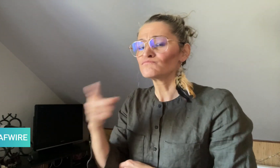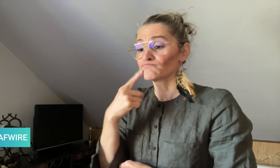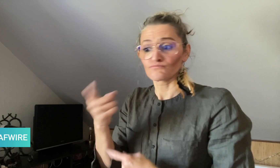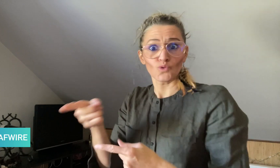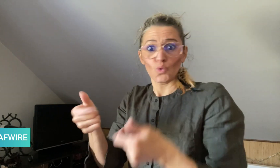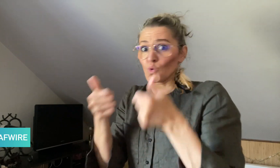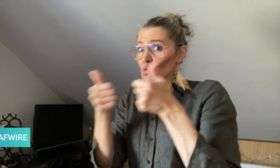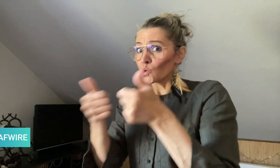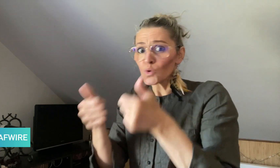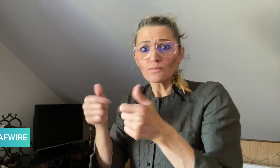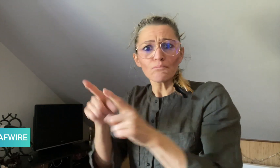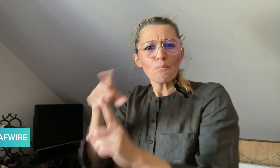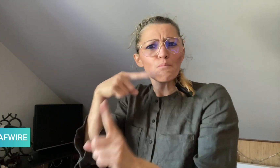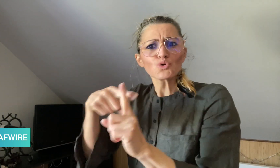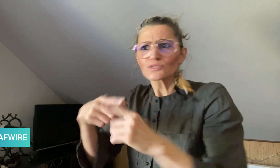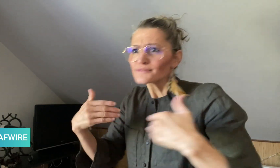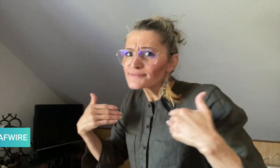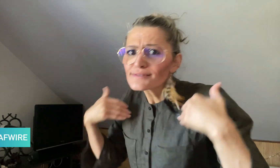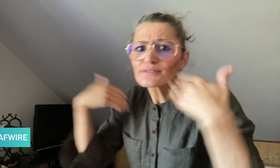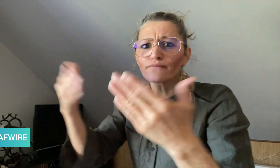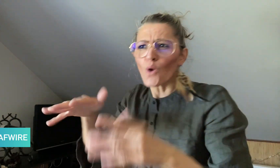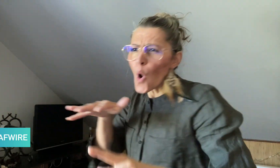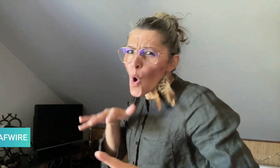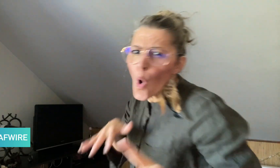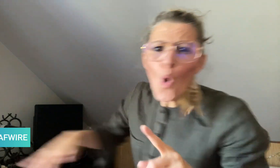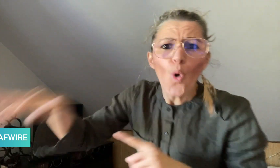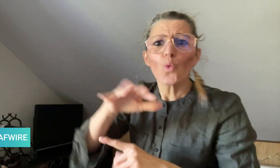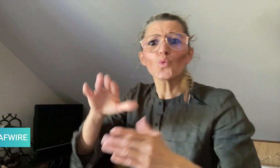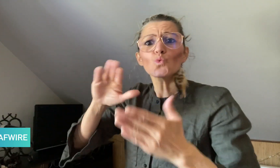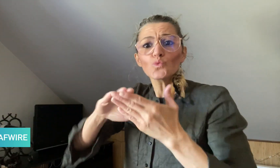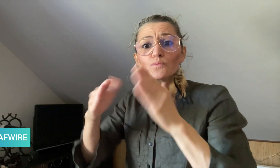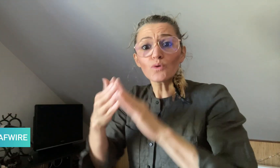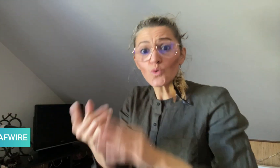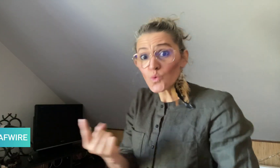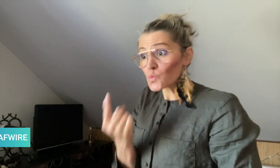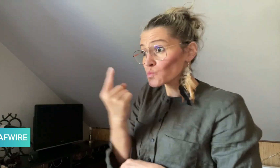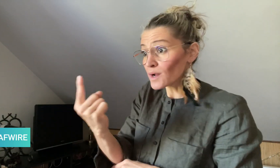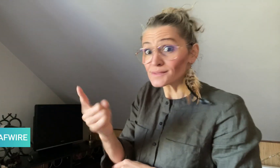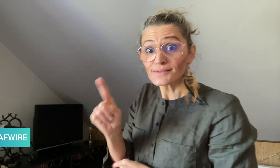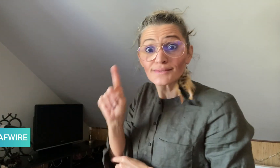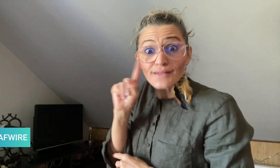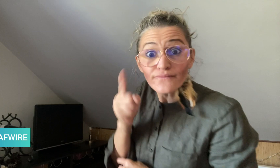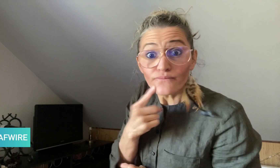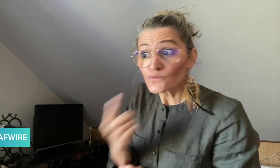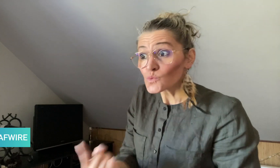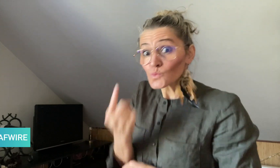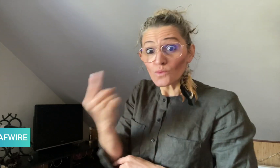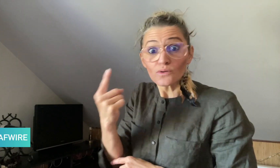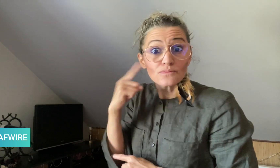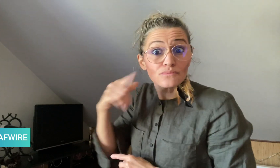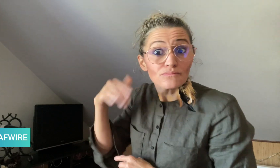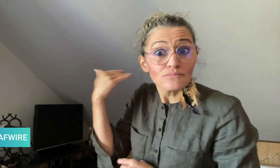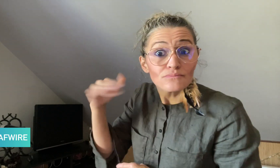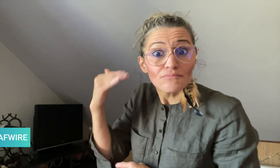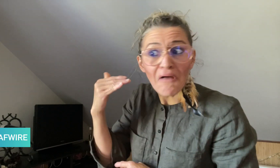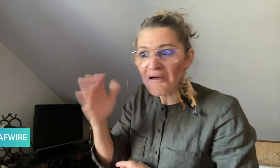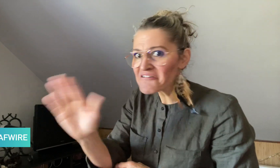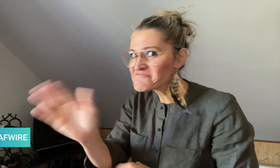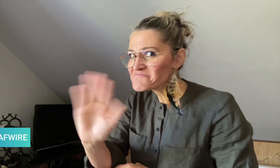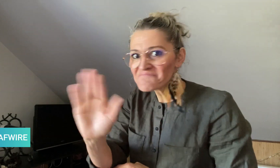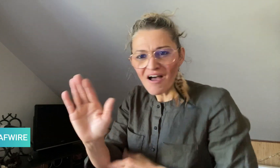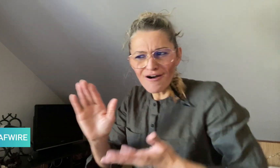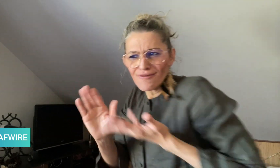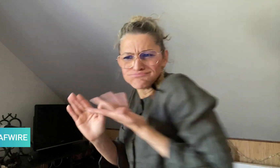going to benefit the entire community, not just the